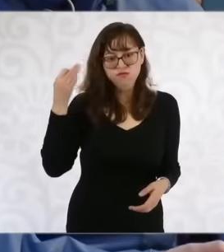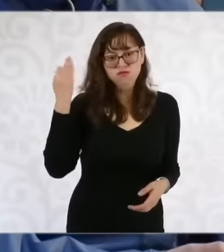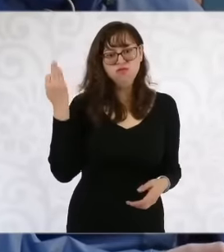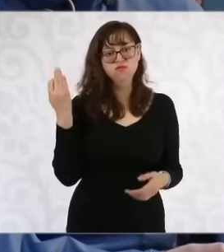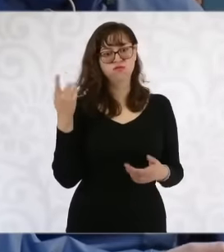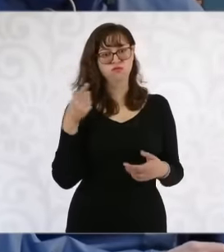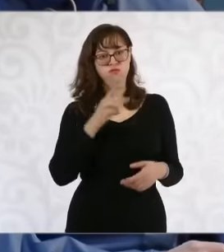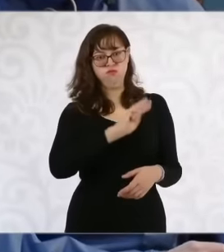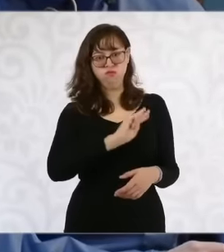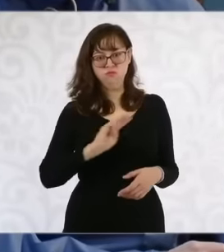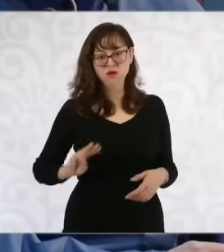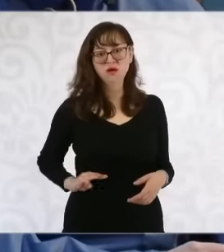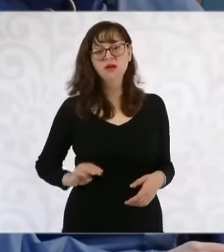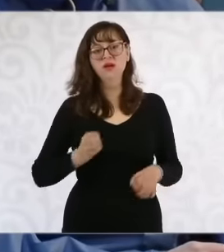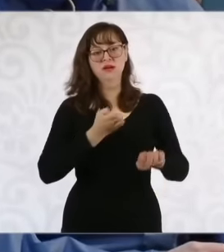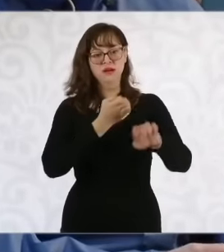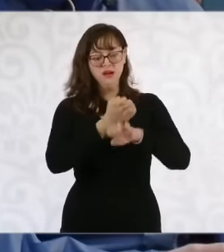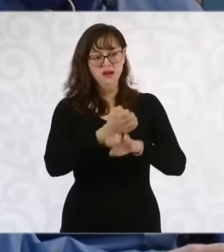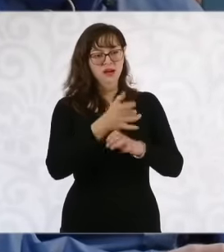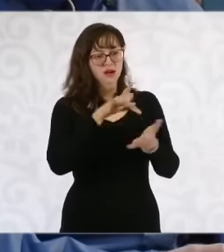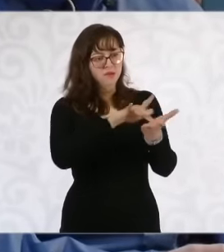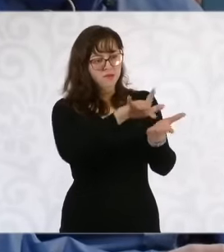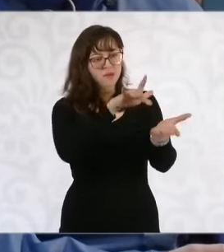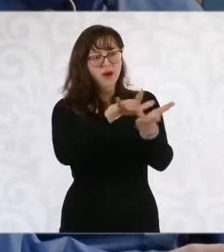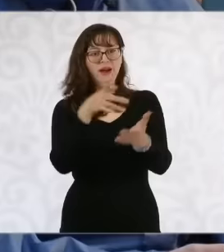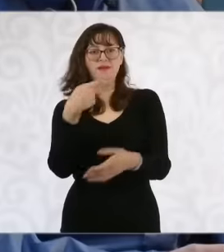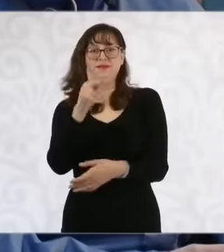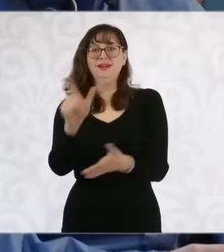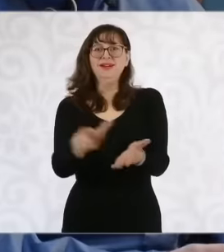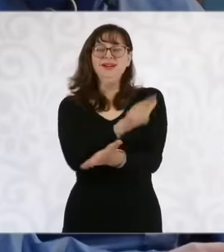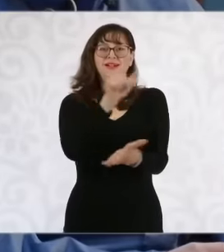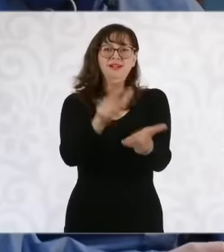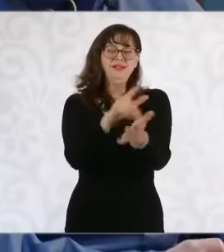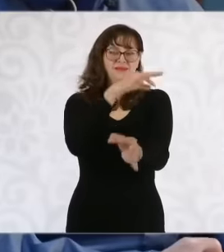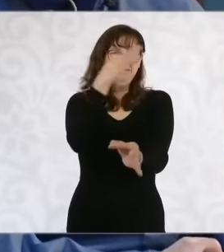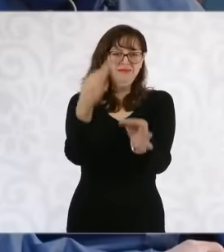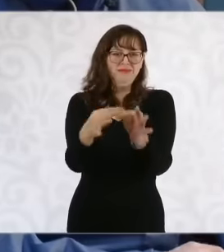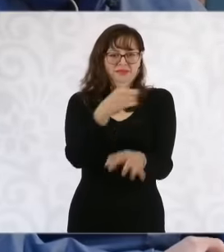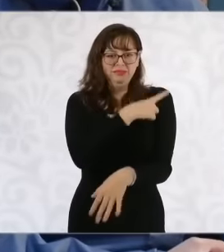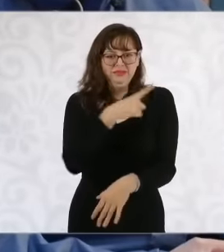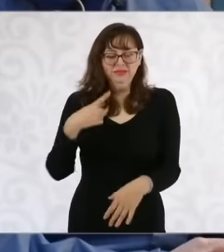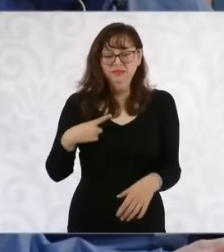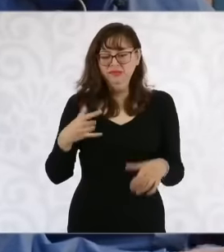municipalities and the States, first comply with the law, first comply with the Risk Atlas because